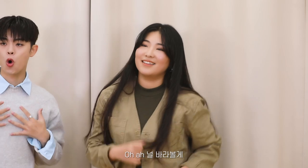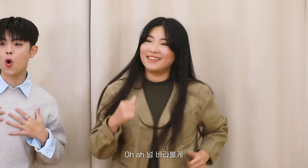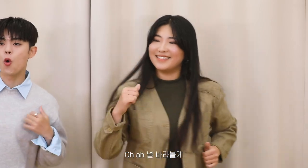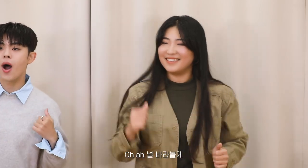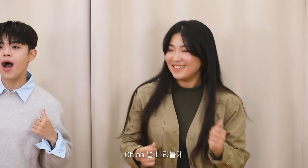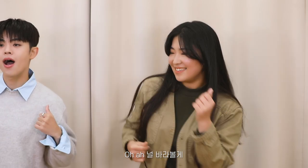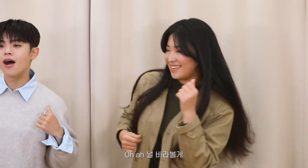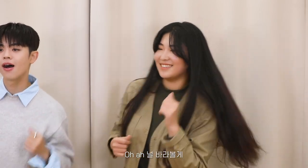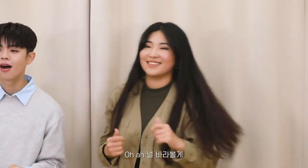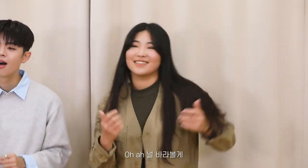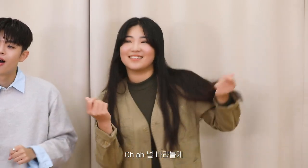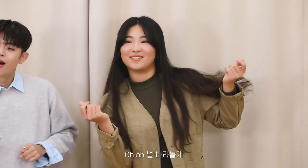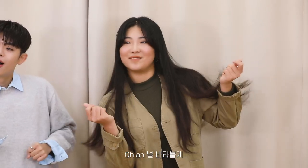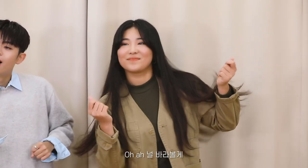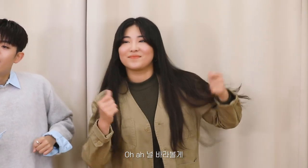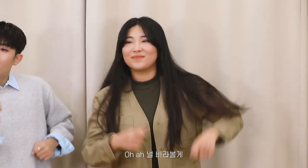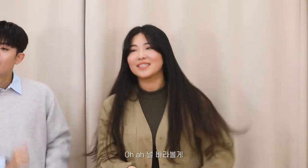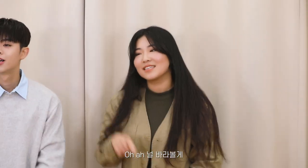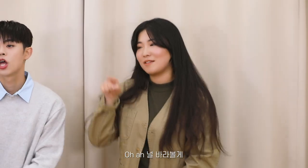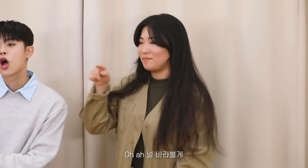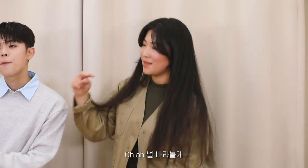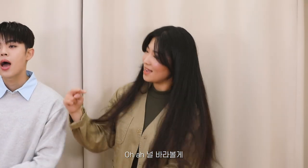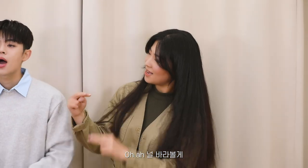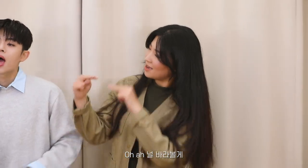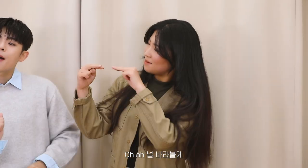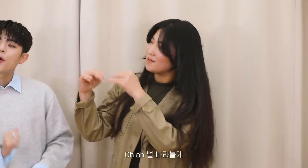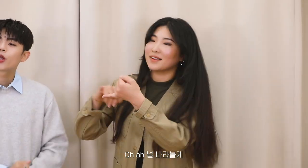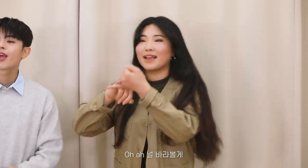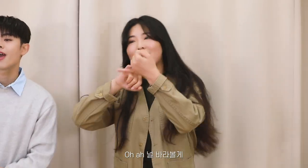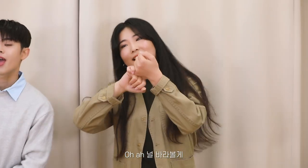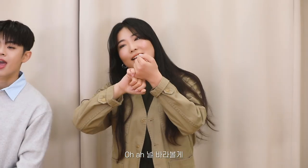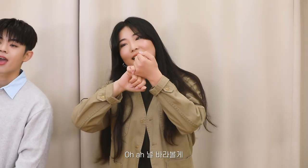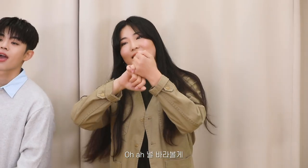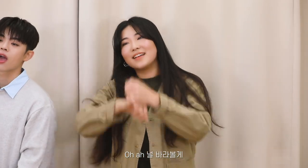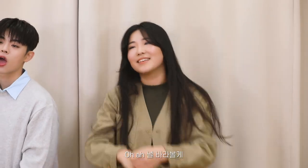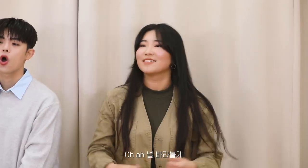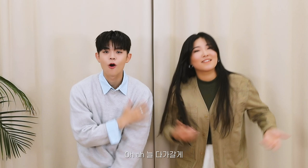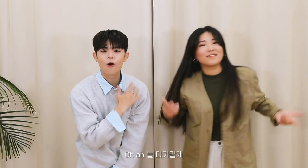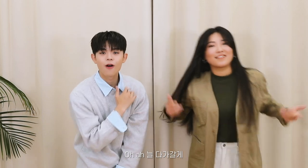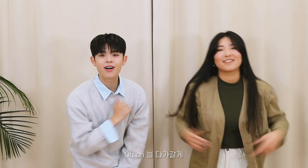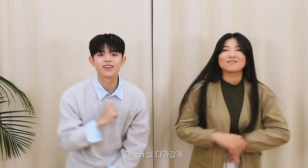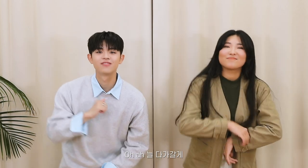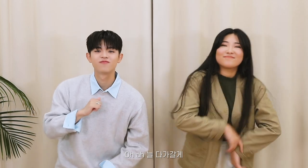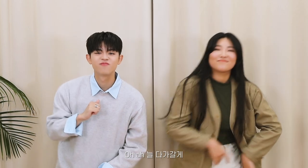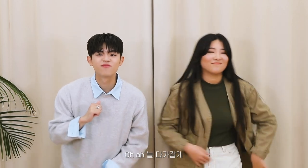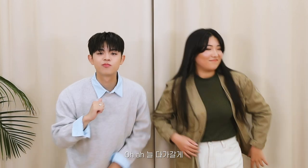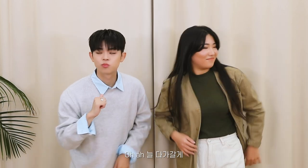Oh ah I'll always look at you Oh ah, I'll always come to you